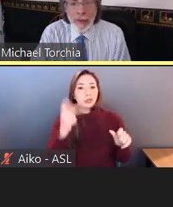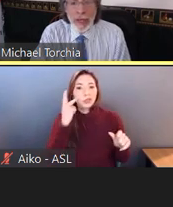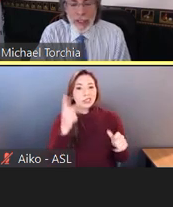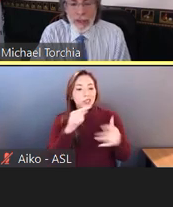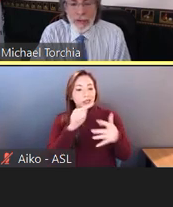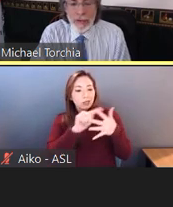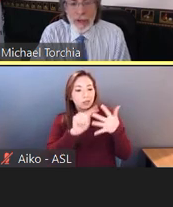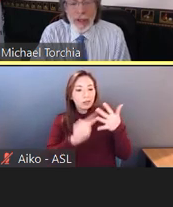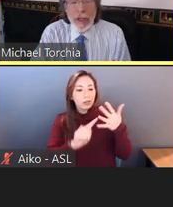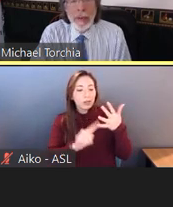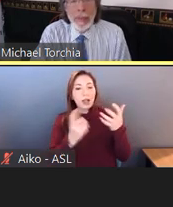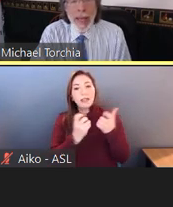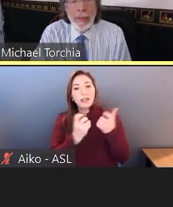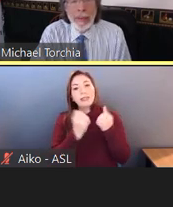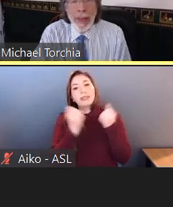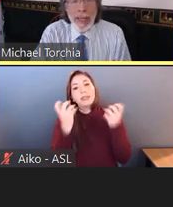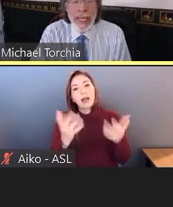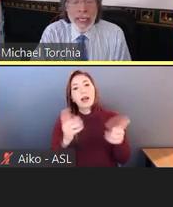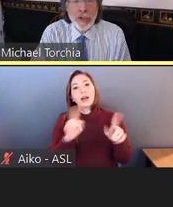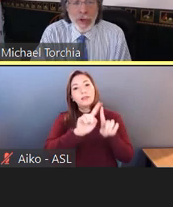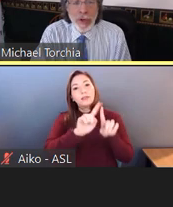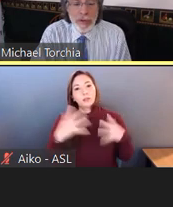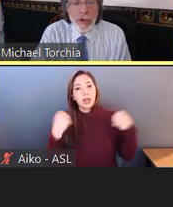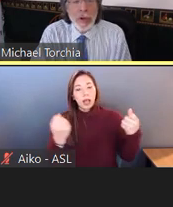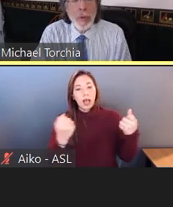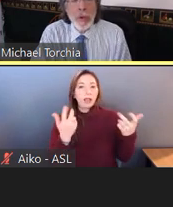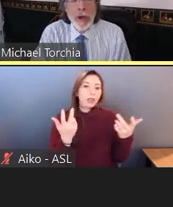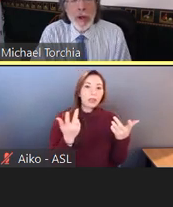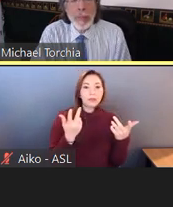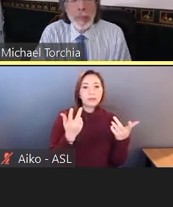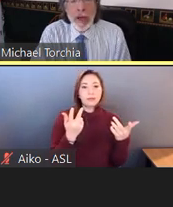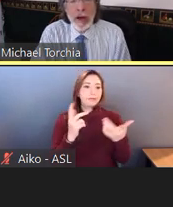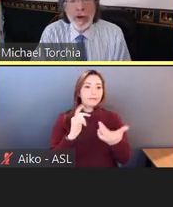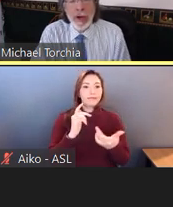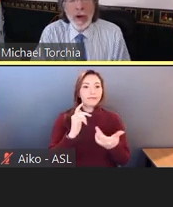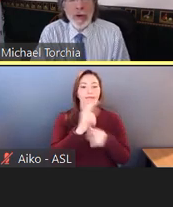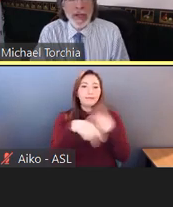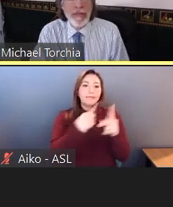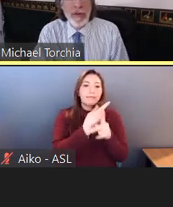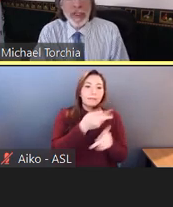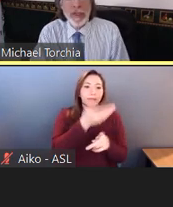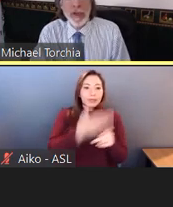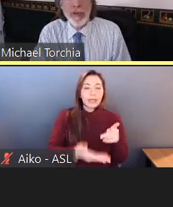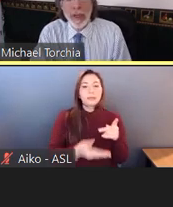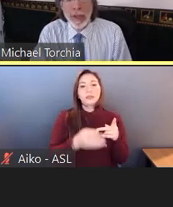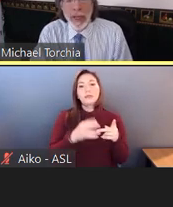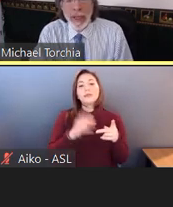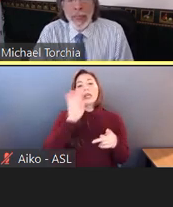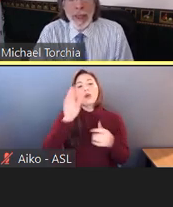conditions and many, many injuries will be covered under the definition of disability.